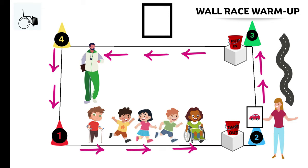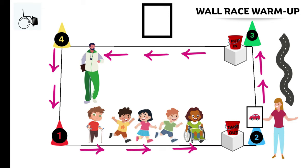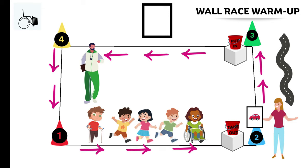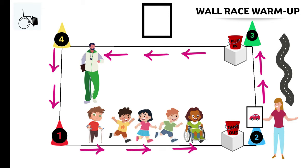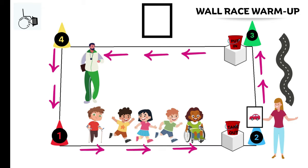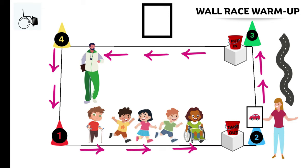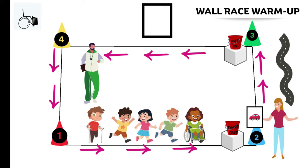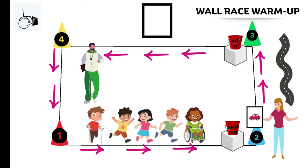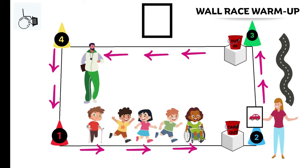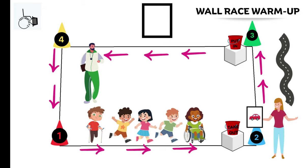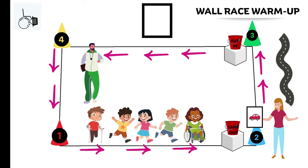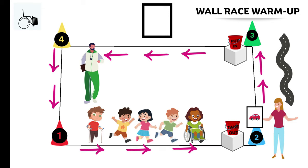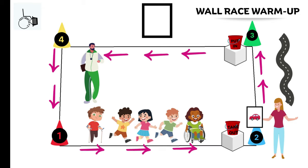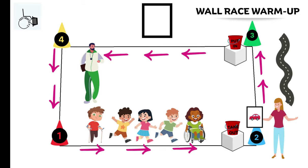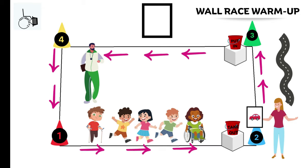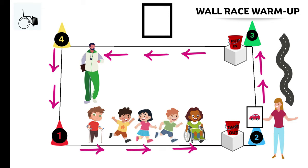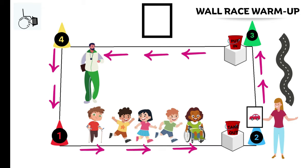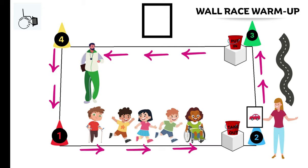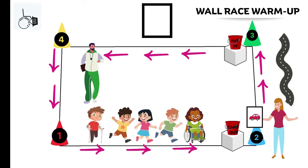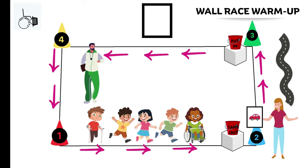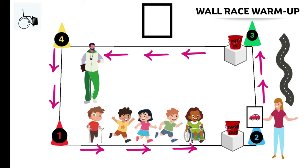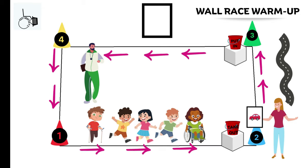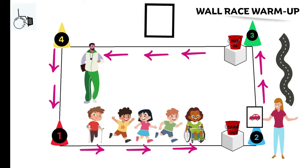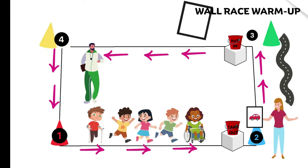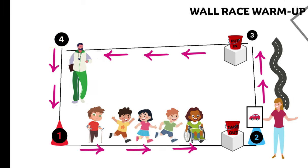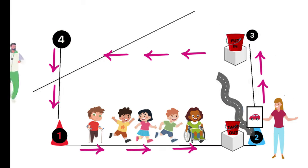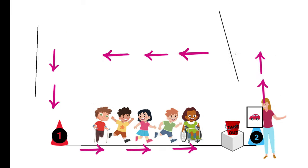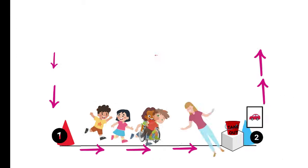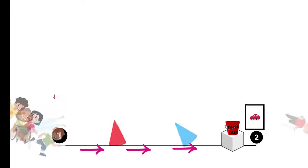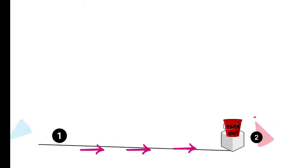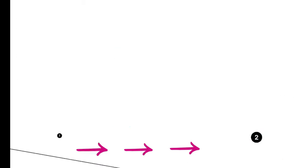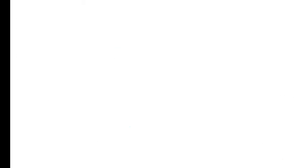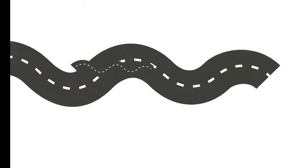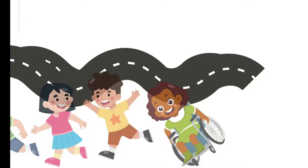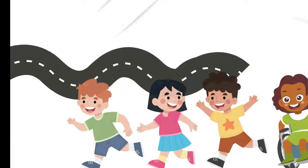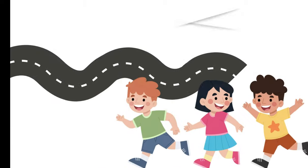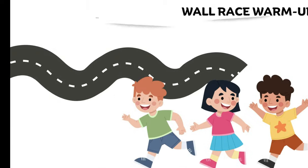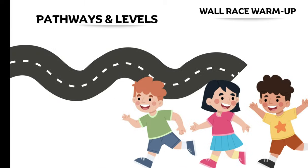walrace warm-up this one you're going to make sure that you have a take out bucket with a picture of